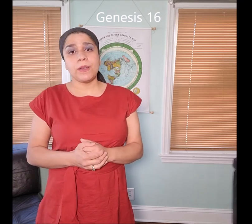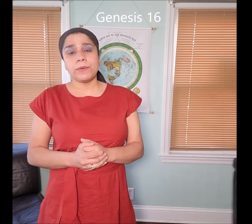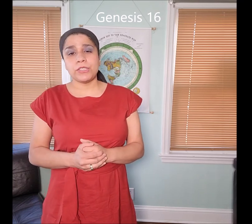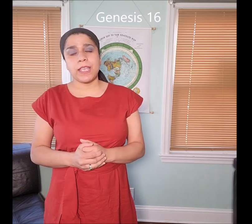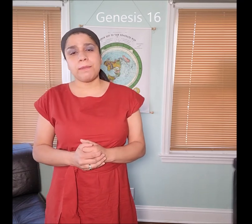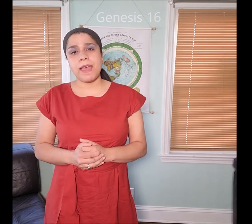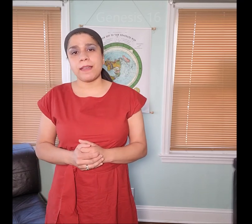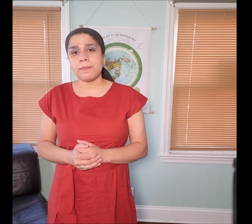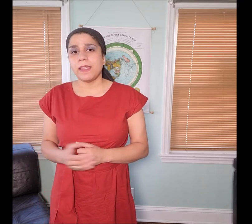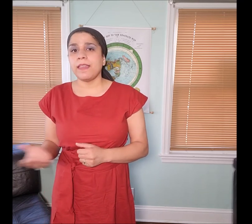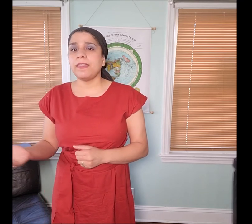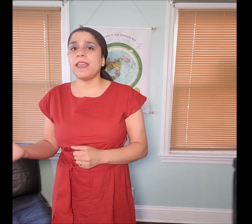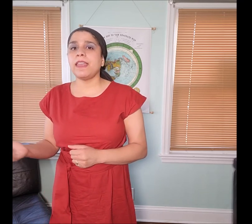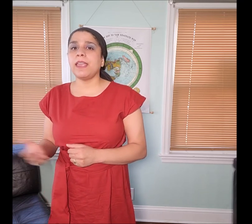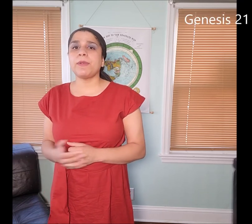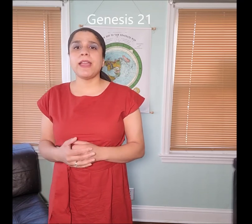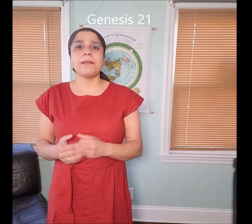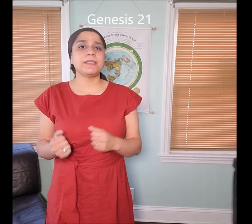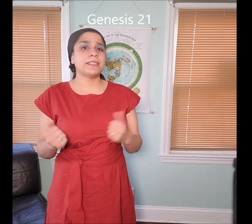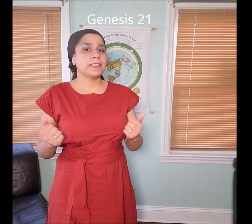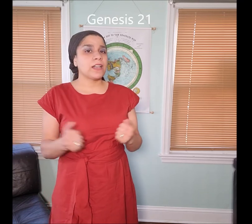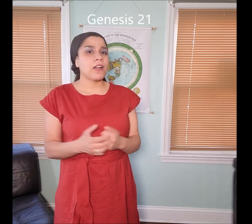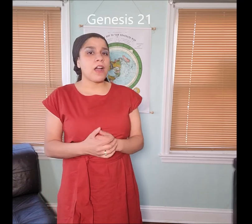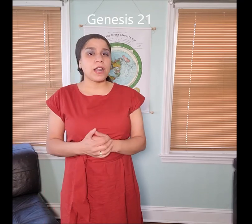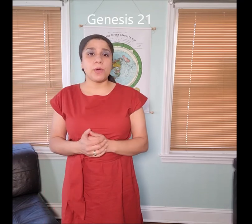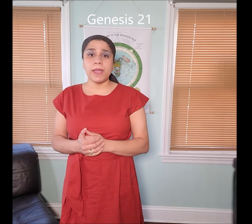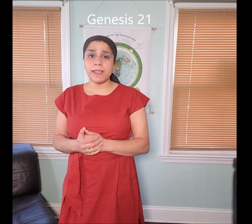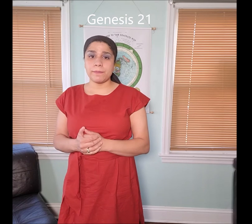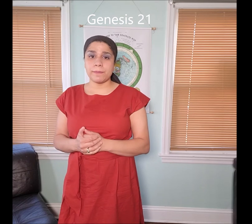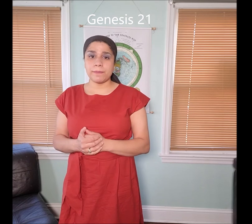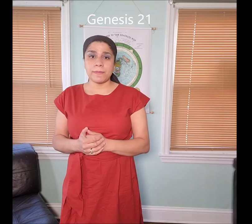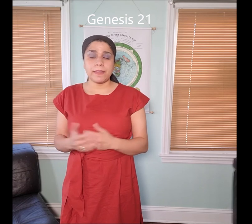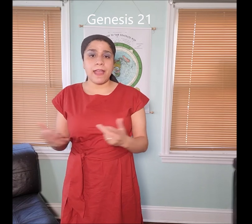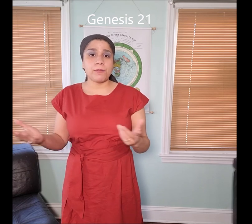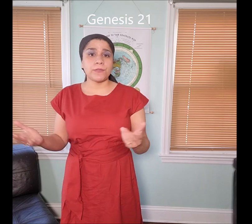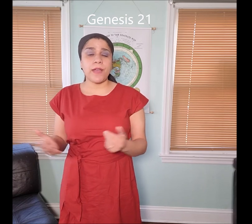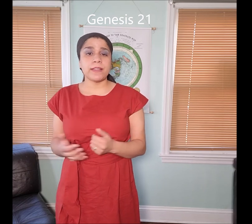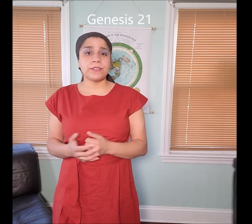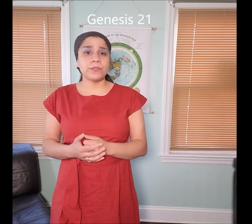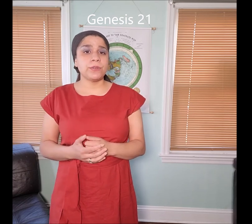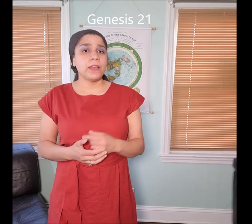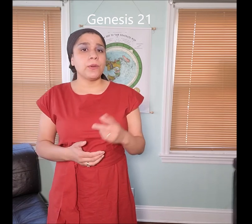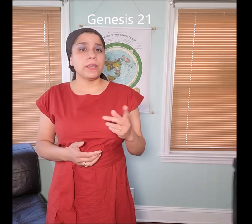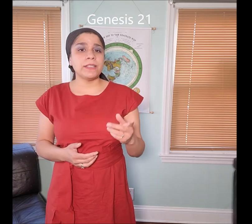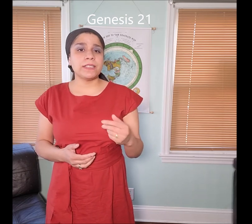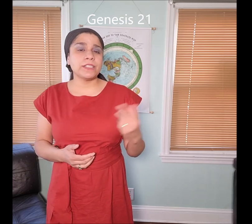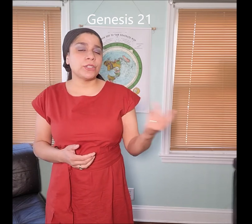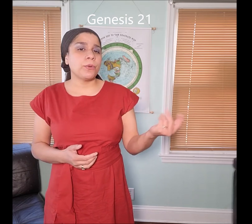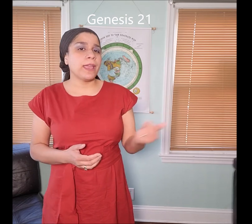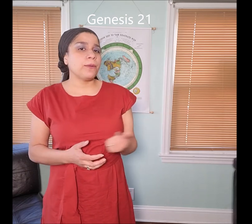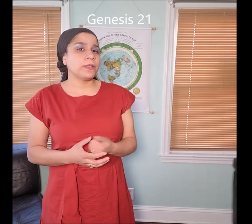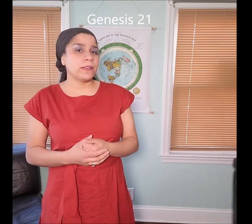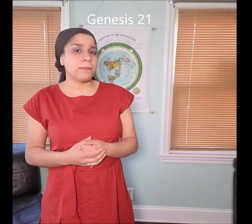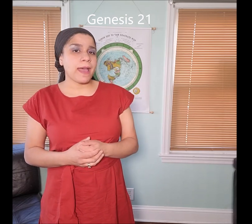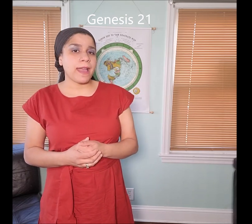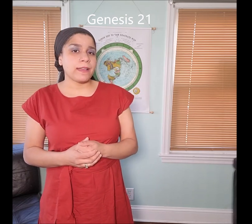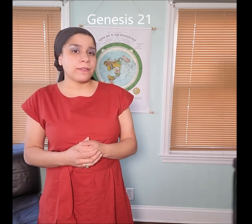when she came back and then Abraham finally sent Hagar away (permanently), that was fine too. He sent her away with a bag of